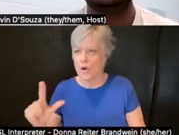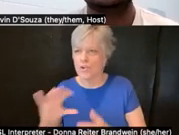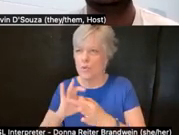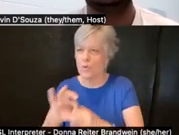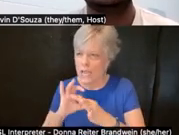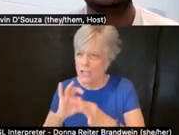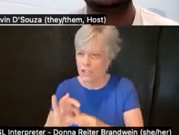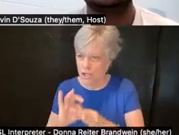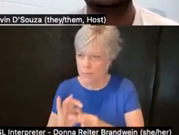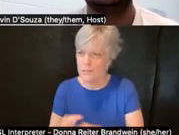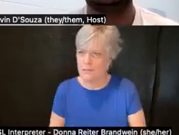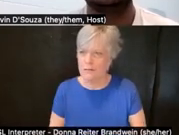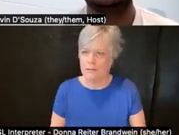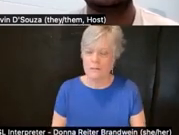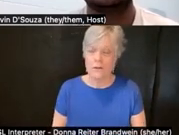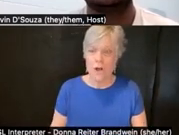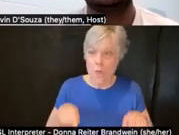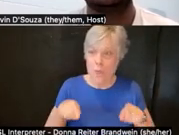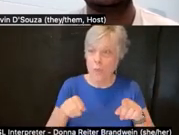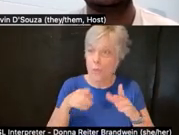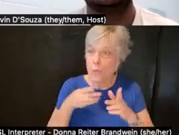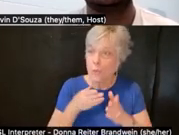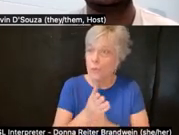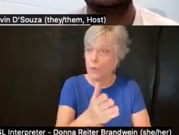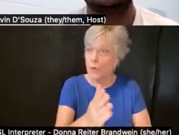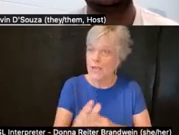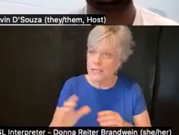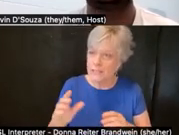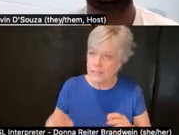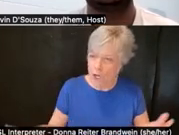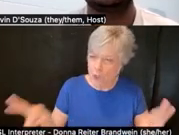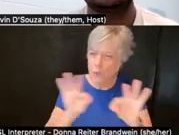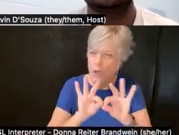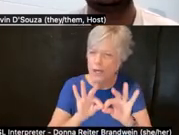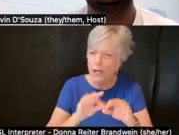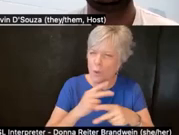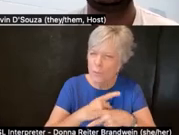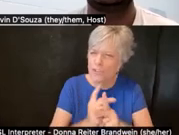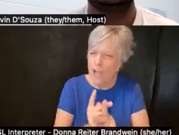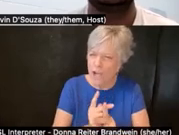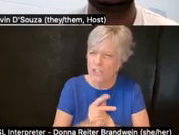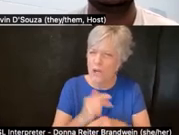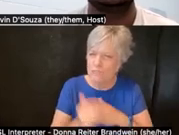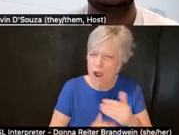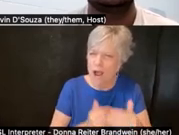through its critical production processes and aesthetic choices.